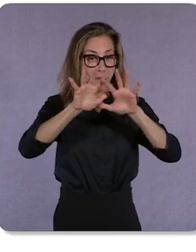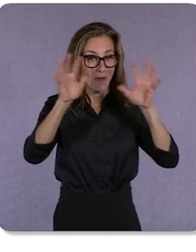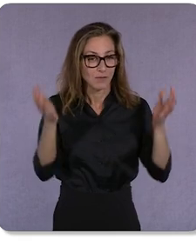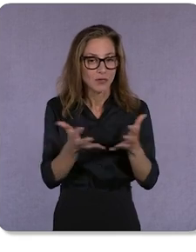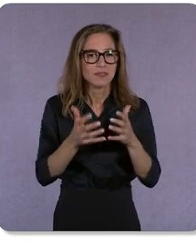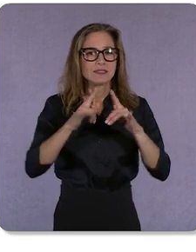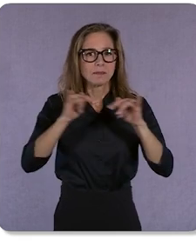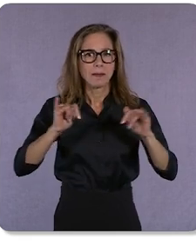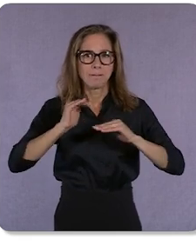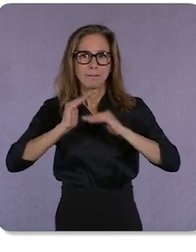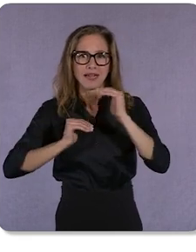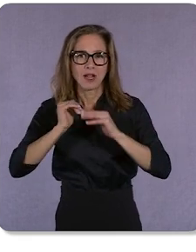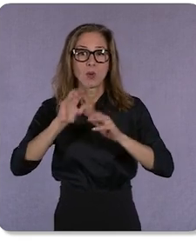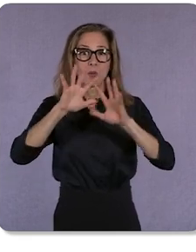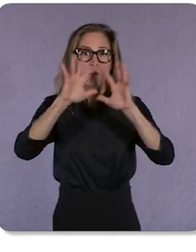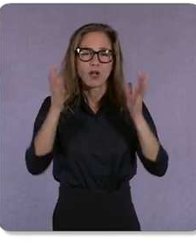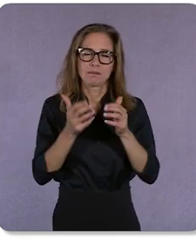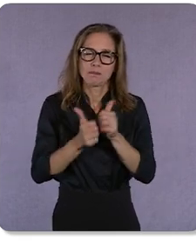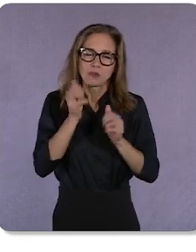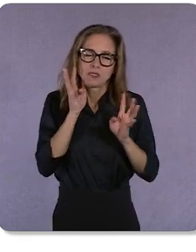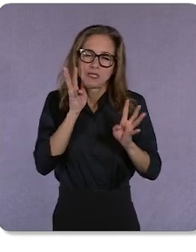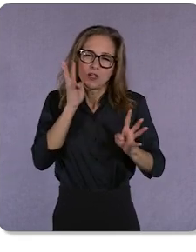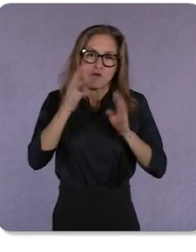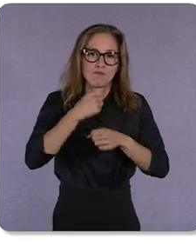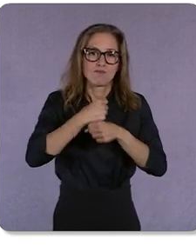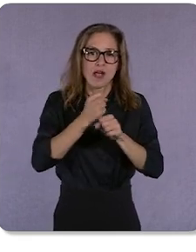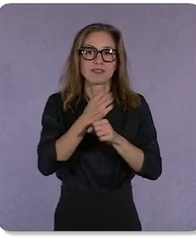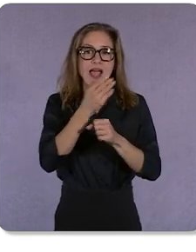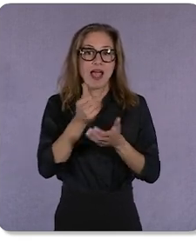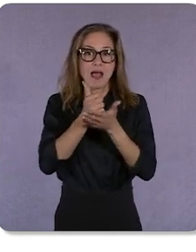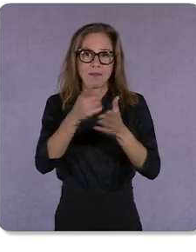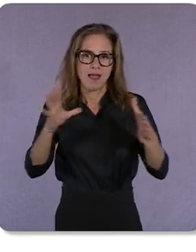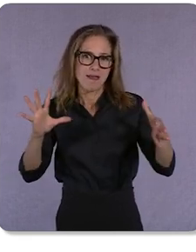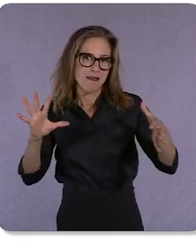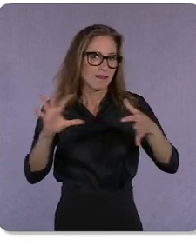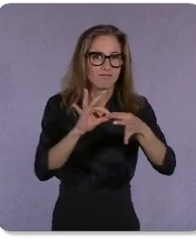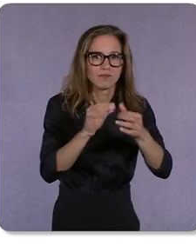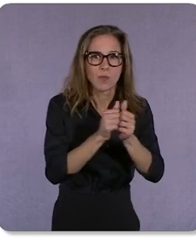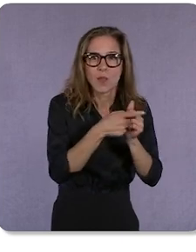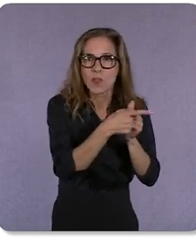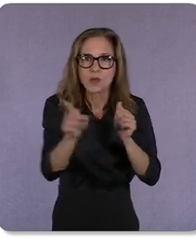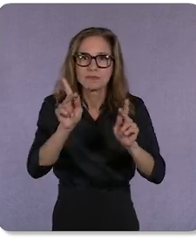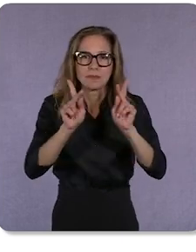products and tools to help you better connect with those people in exciting ways — effortlessly.